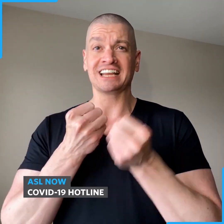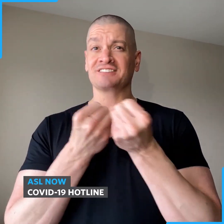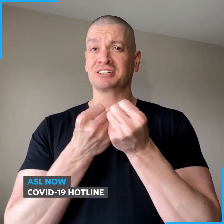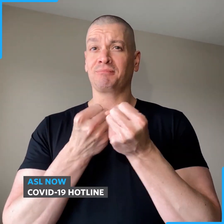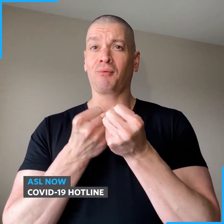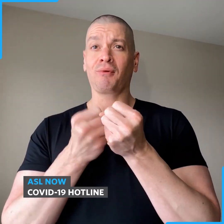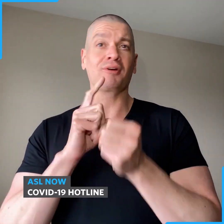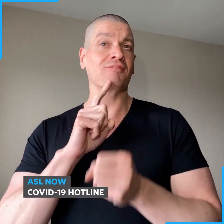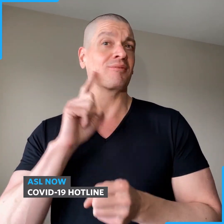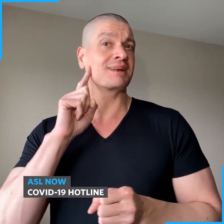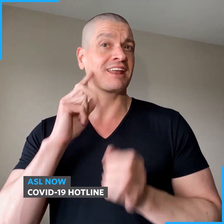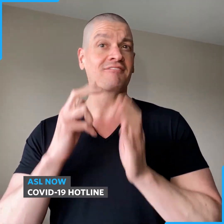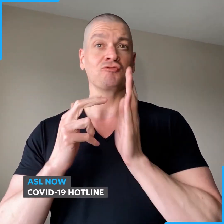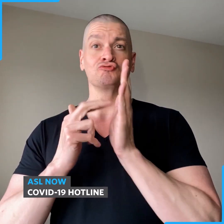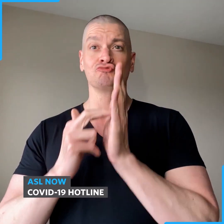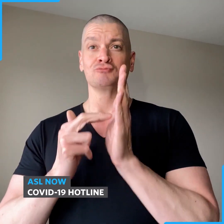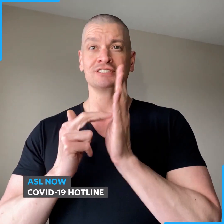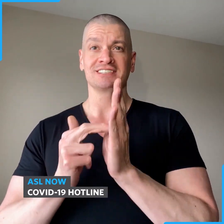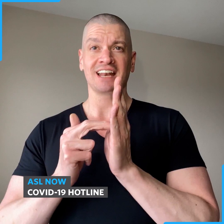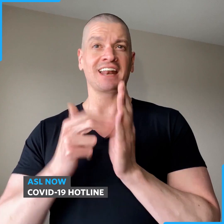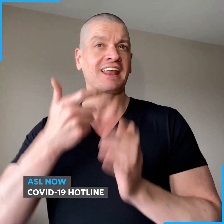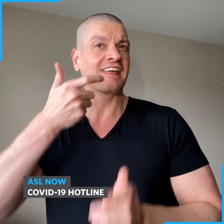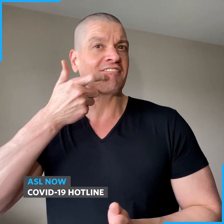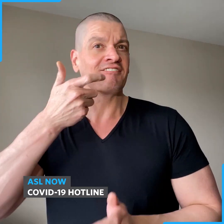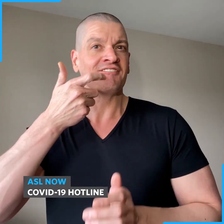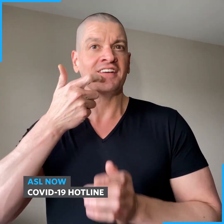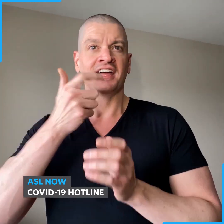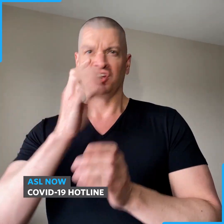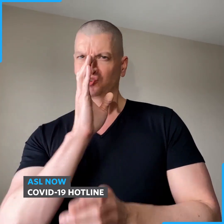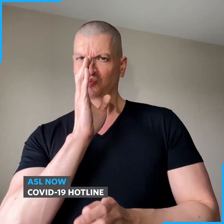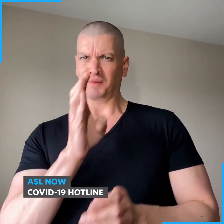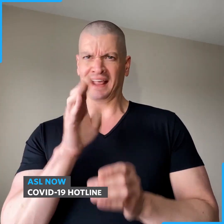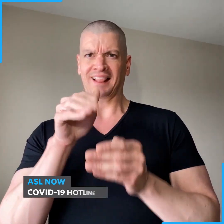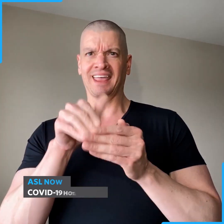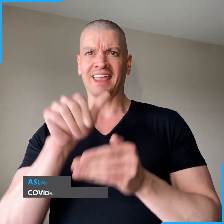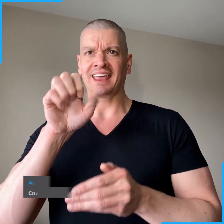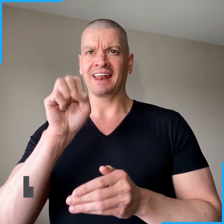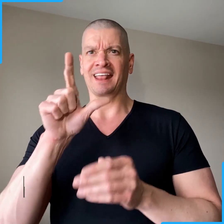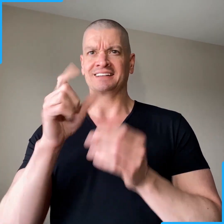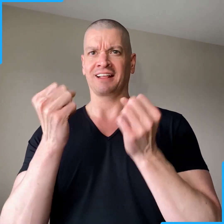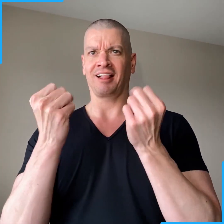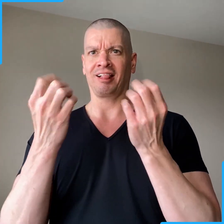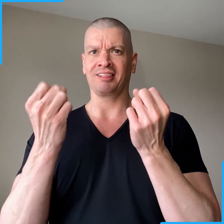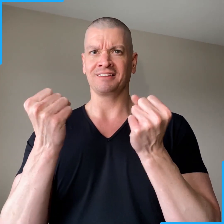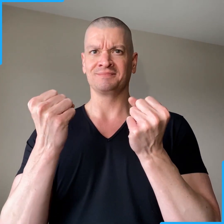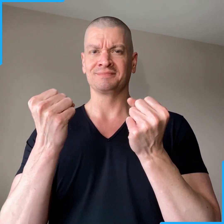For the community to call and receive support from a deaf representative directly in ASL.